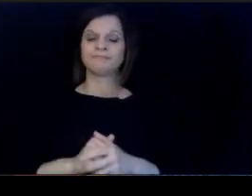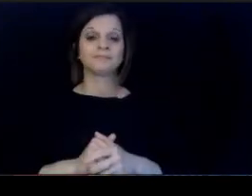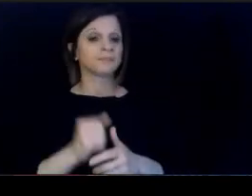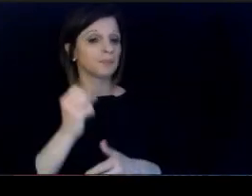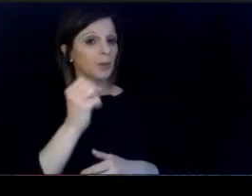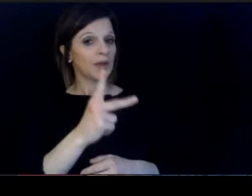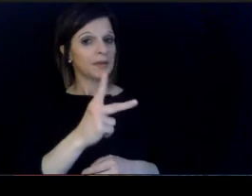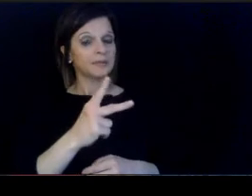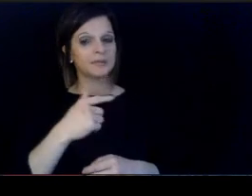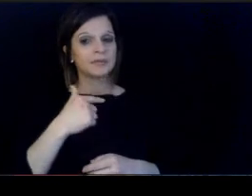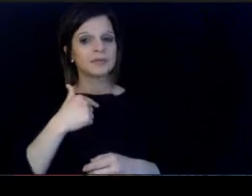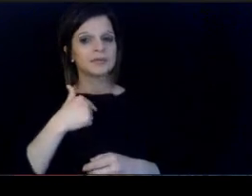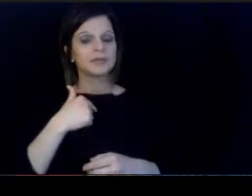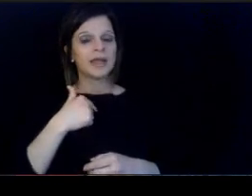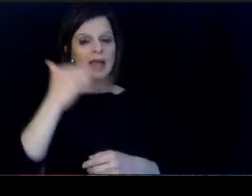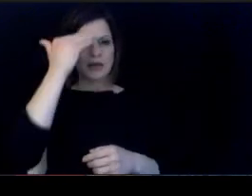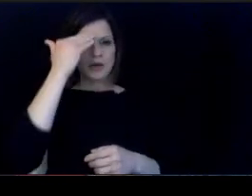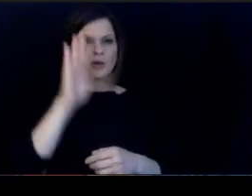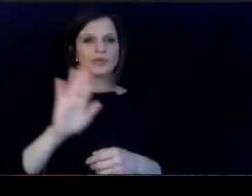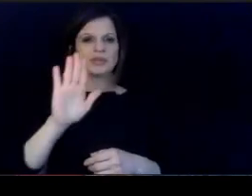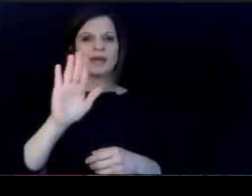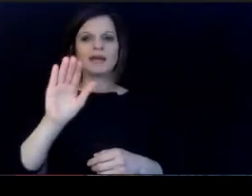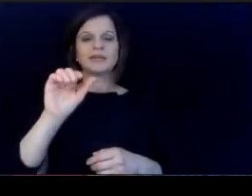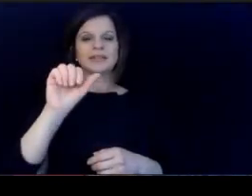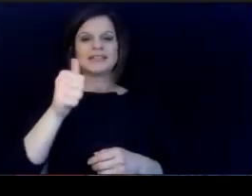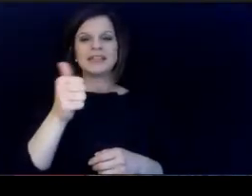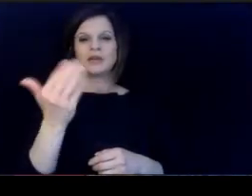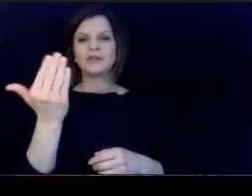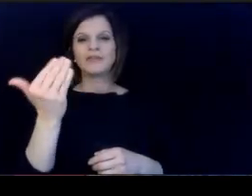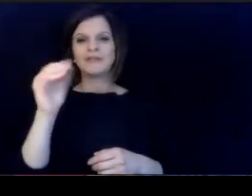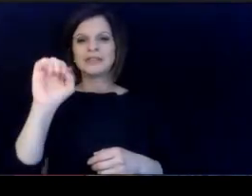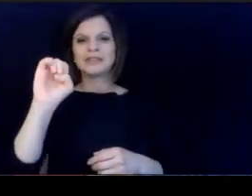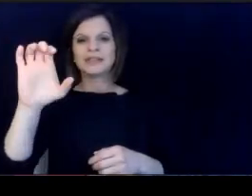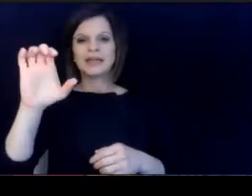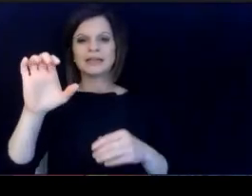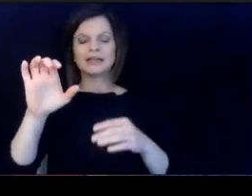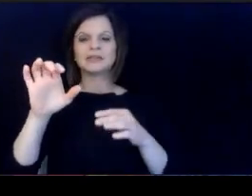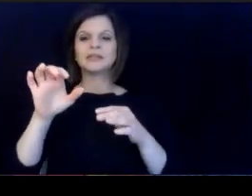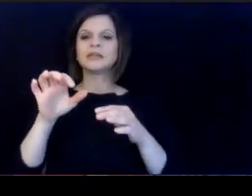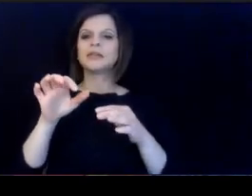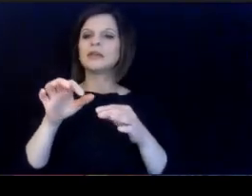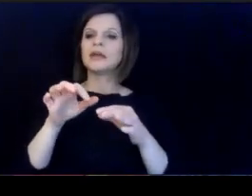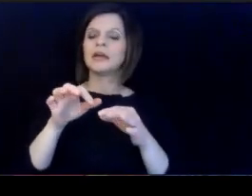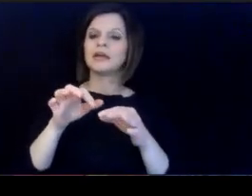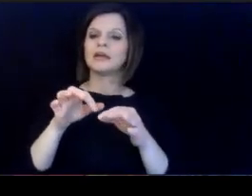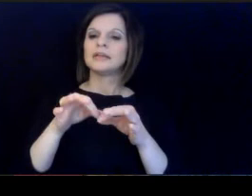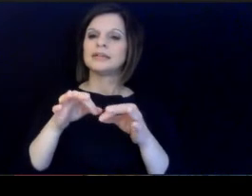I do know there was about a 10 second are 10 to 15. second delay on the questions.